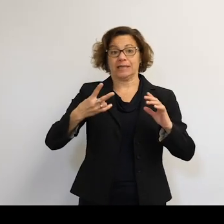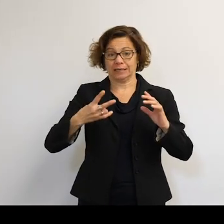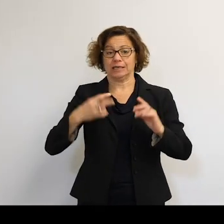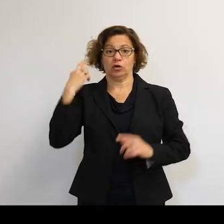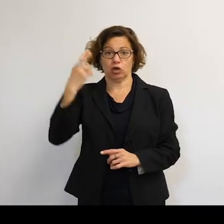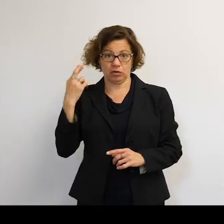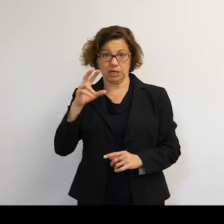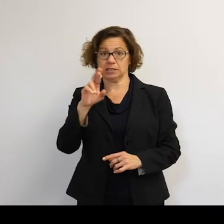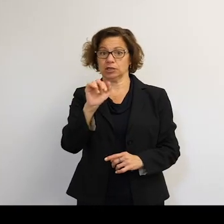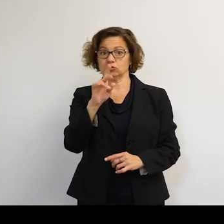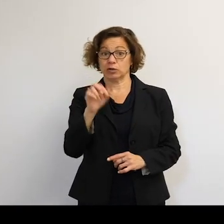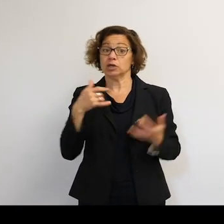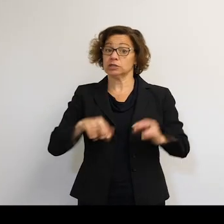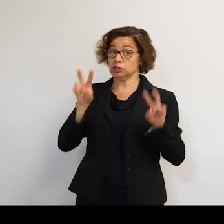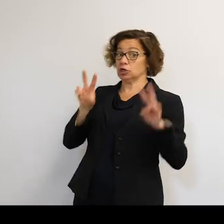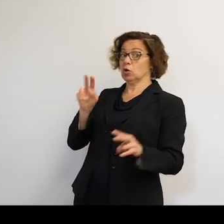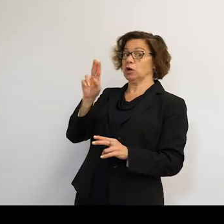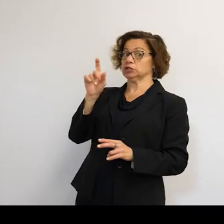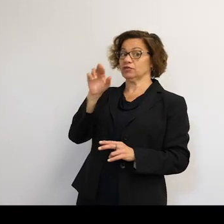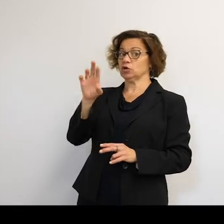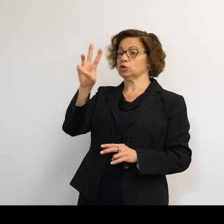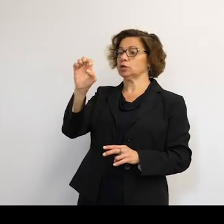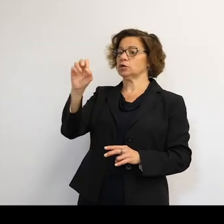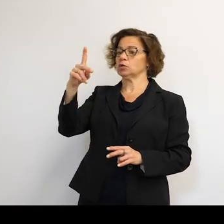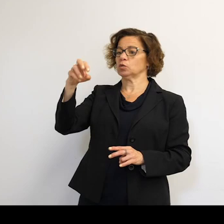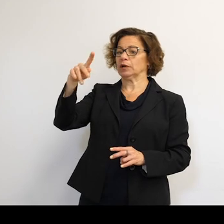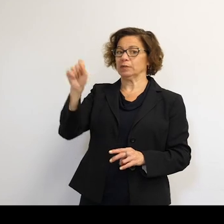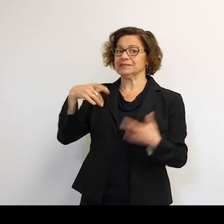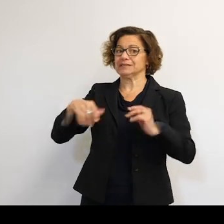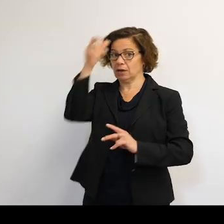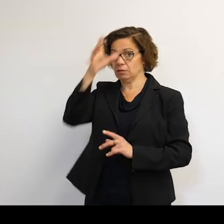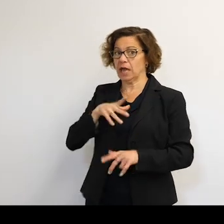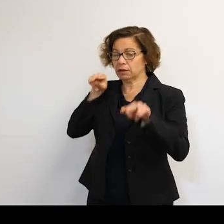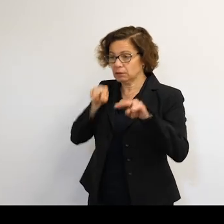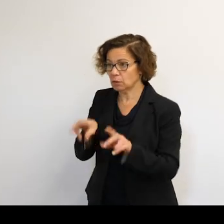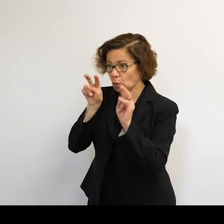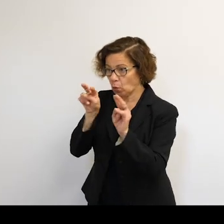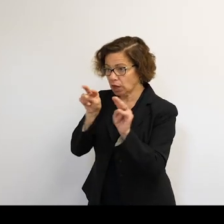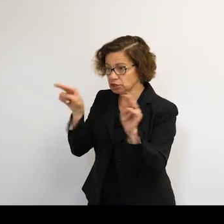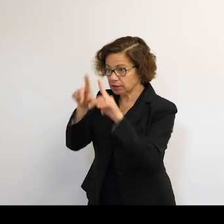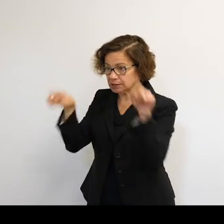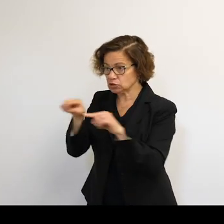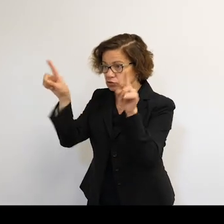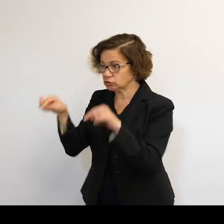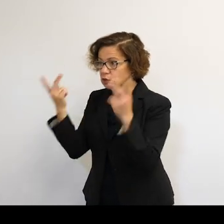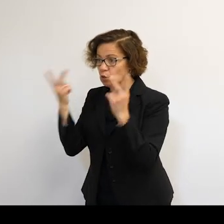because they're still watching for those nuclear weapons. There's guys in bunkers constantly looking at screens, waiting for nuclear weapons to come.